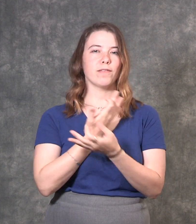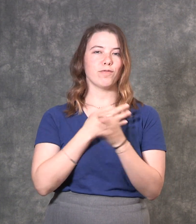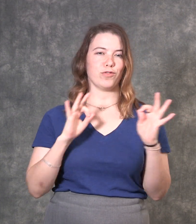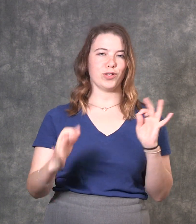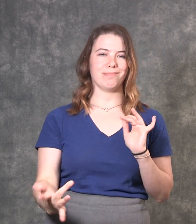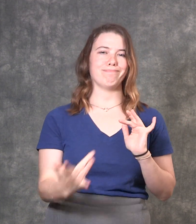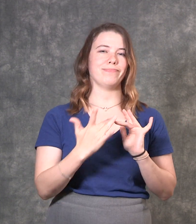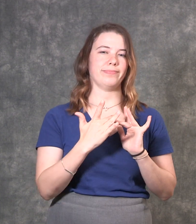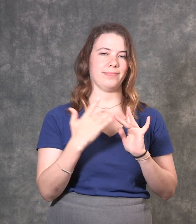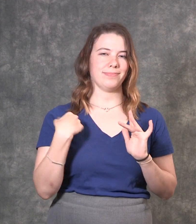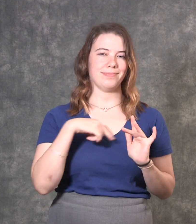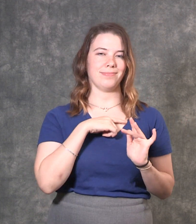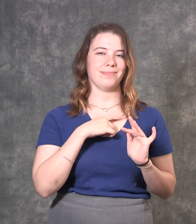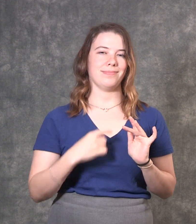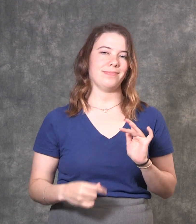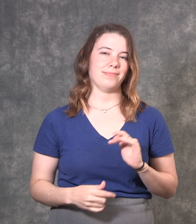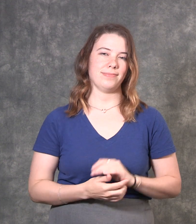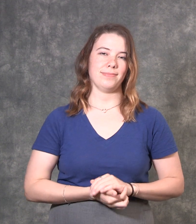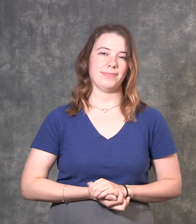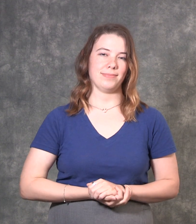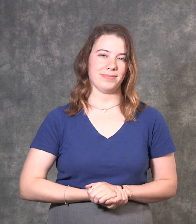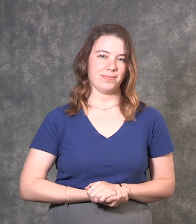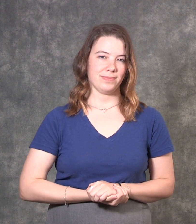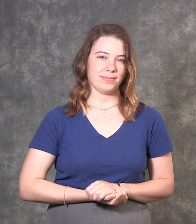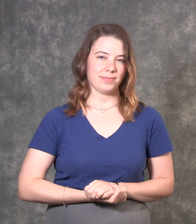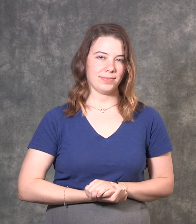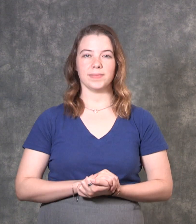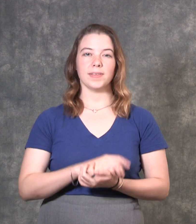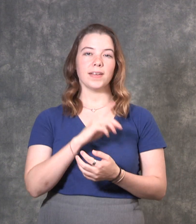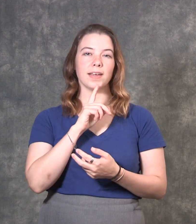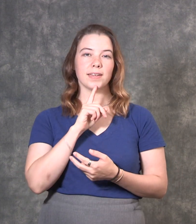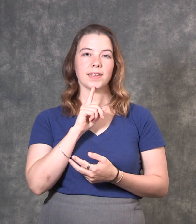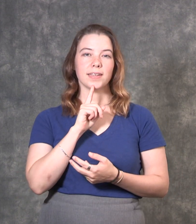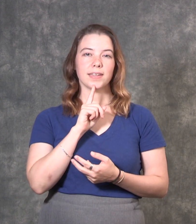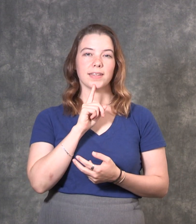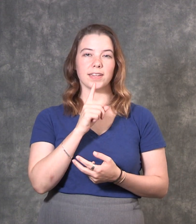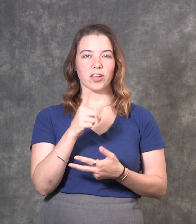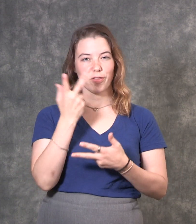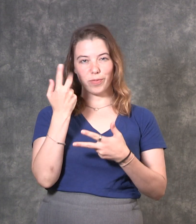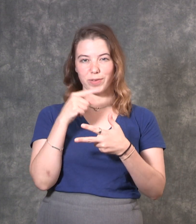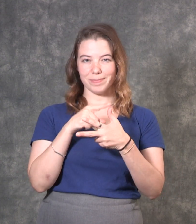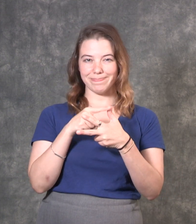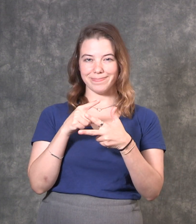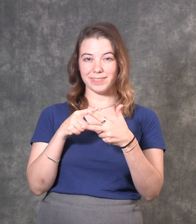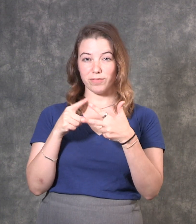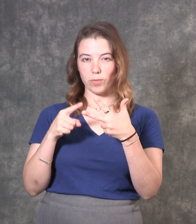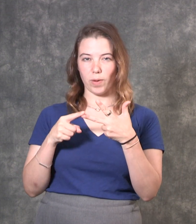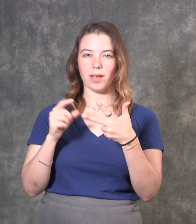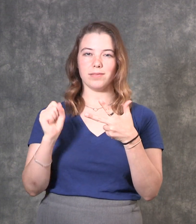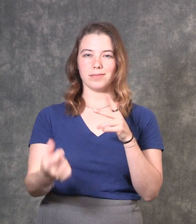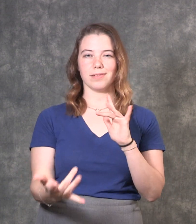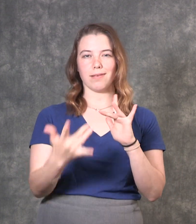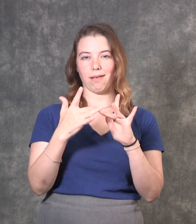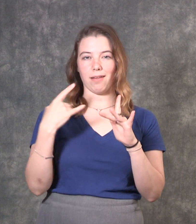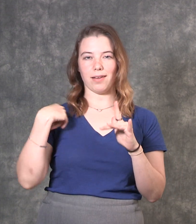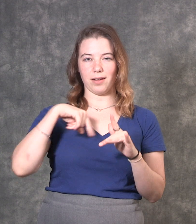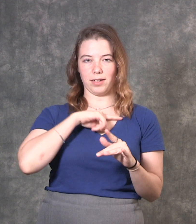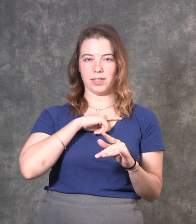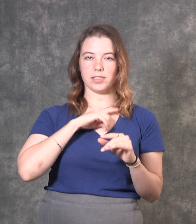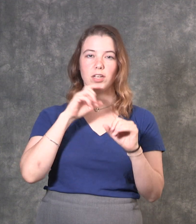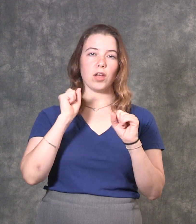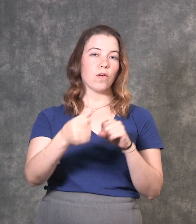feel free to contact us. There are three different ways you can contact us. You